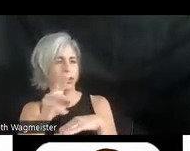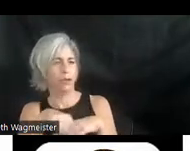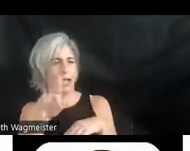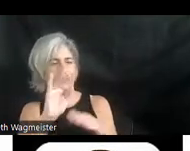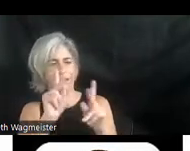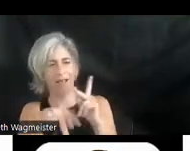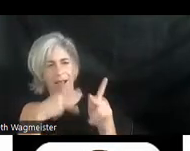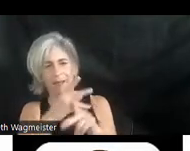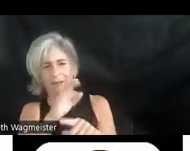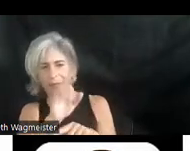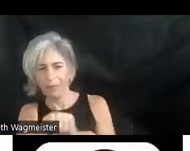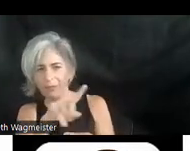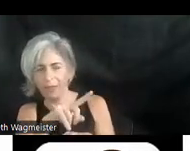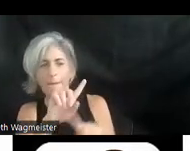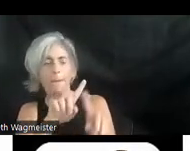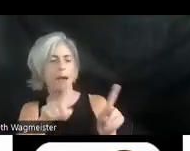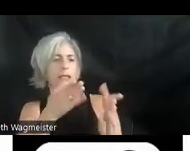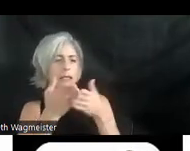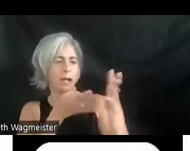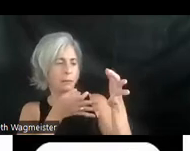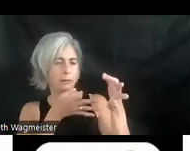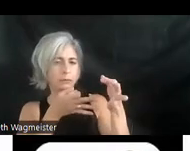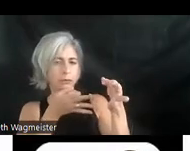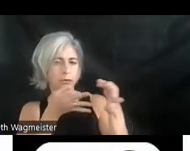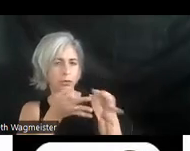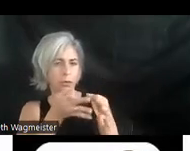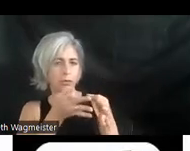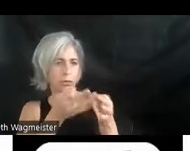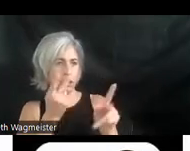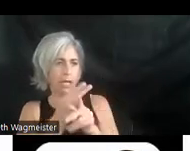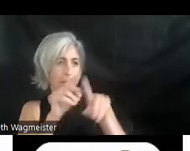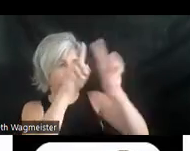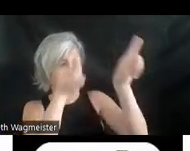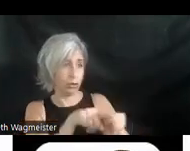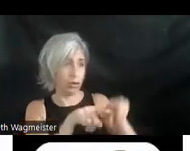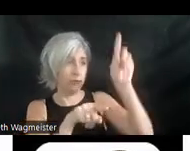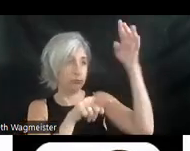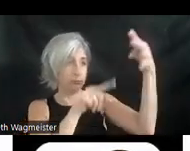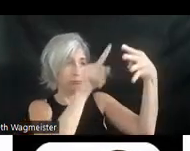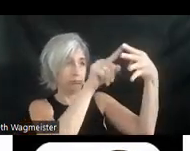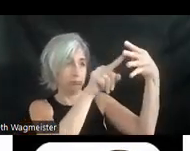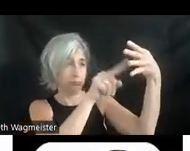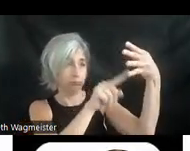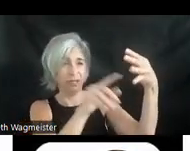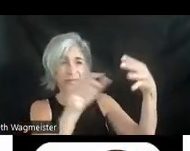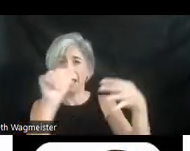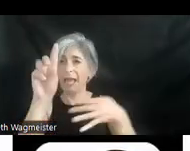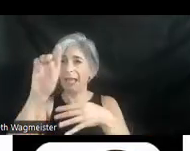thing. Some describers will keep posted by their screen, you know, adjectives, verbs